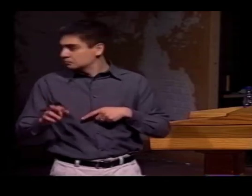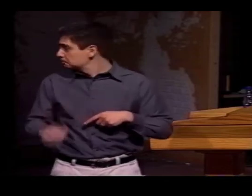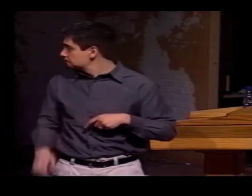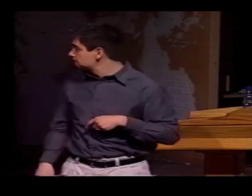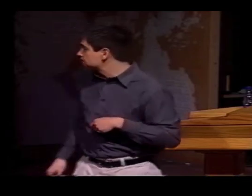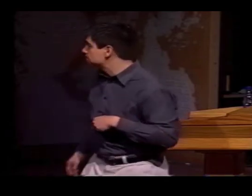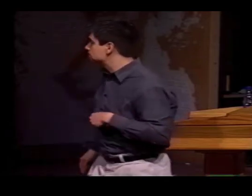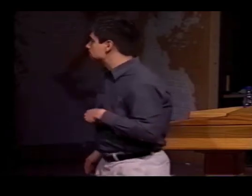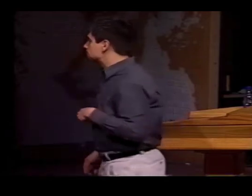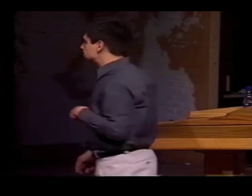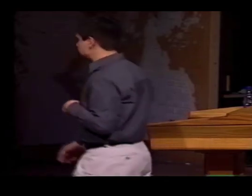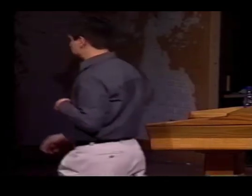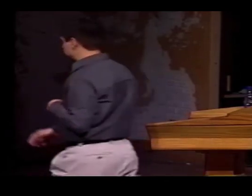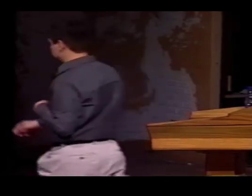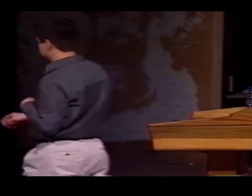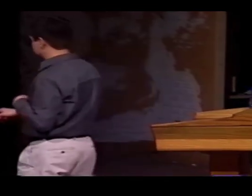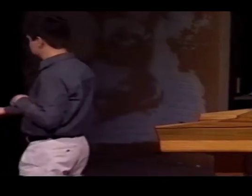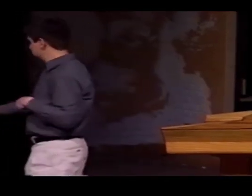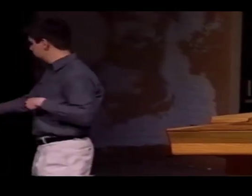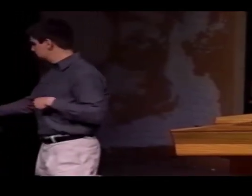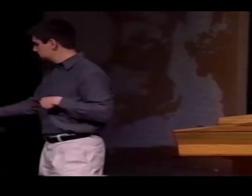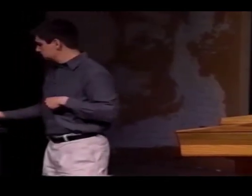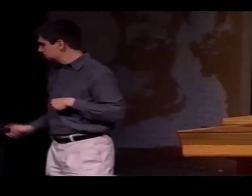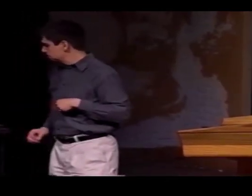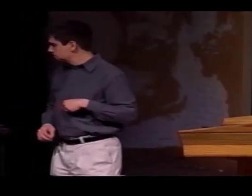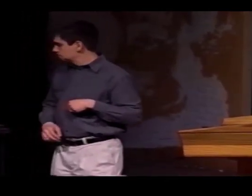AND THE 3 MINOR CATEGORIES OF PARAMETER.